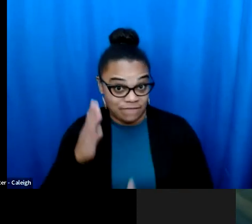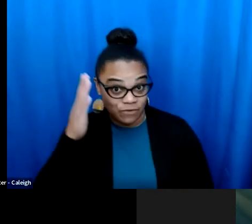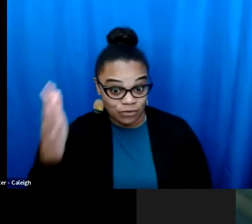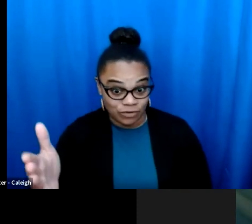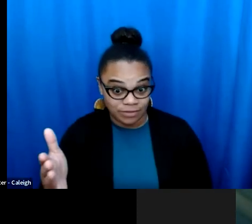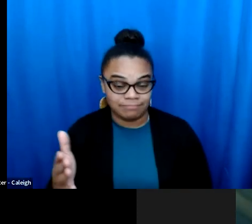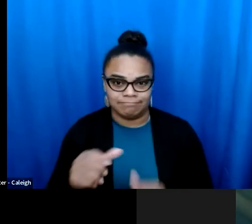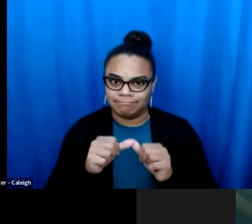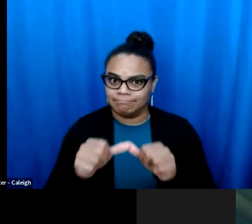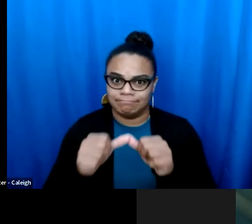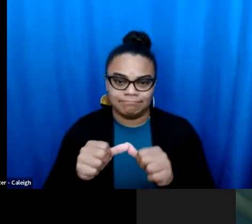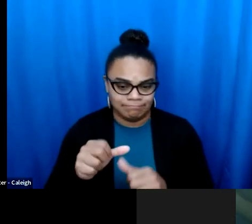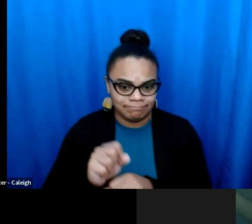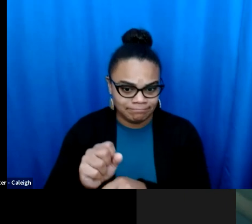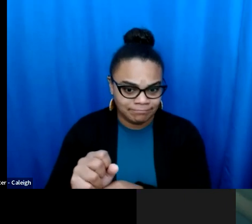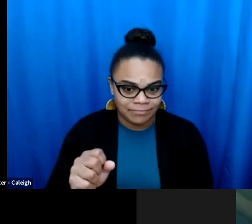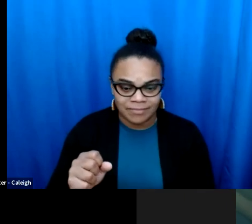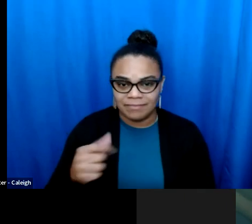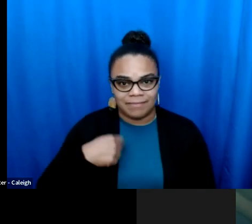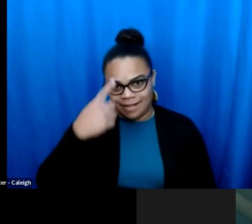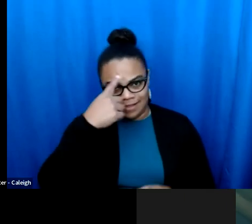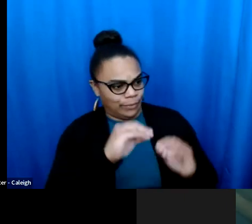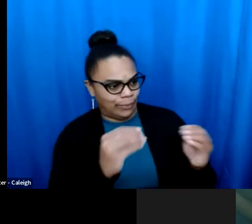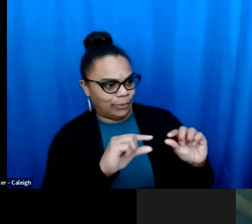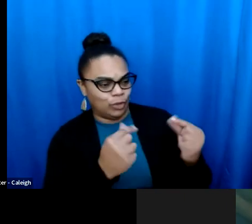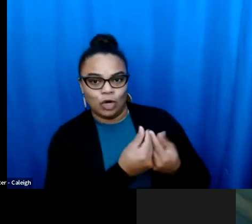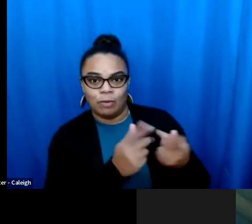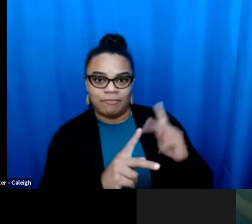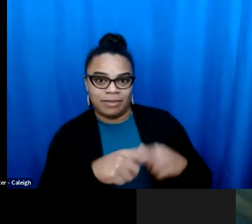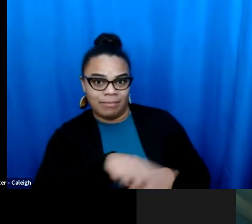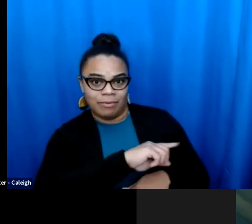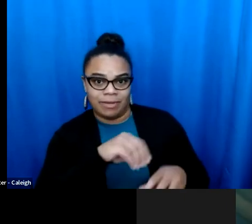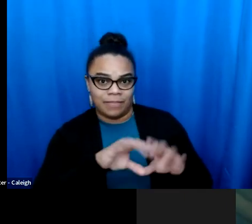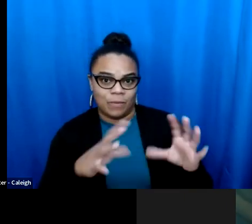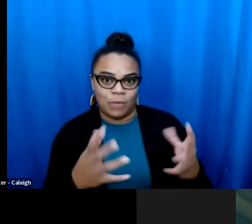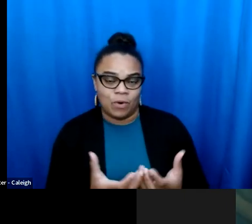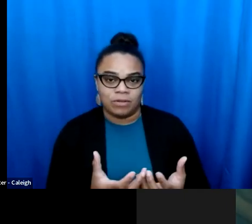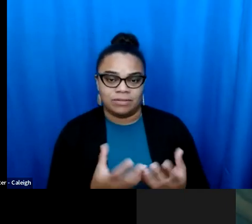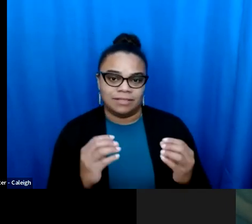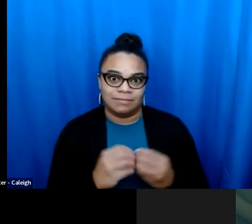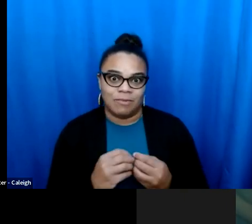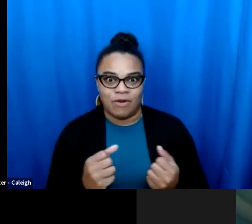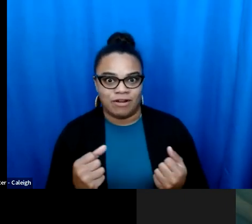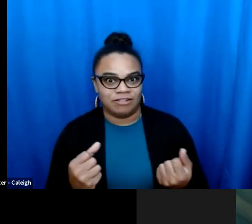and fear. The reason we succeed as a movement and on August 2nd and in the